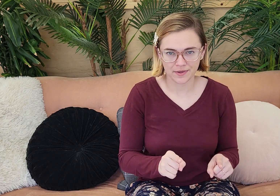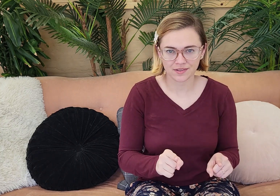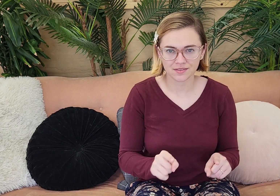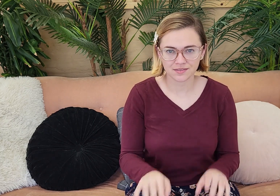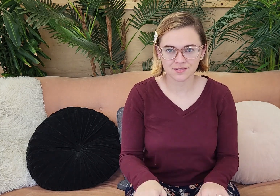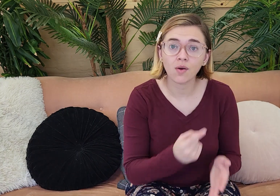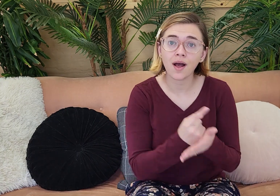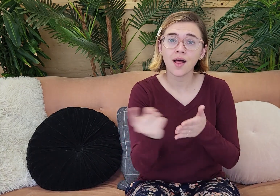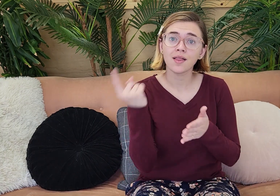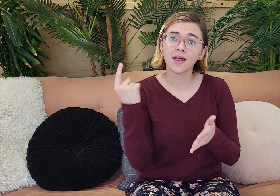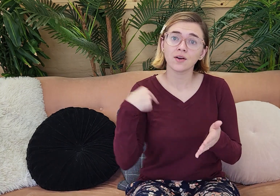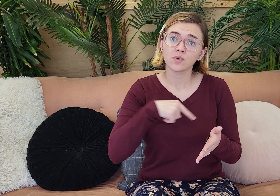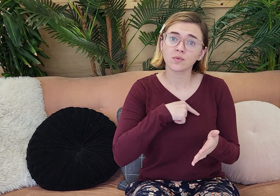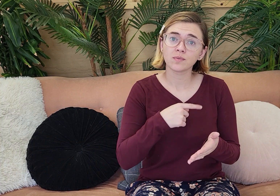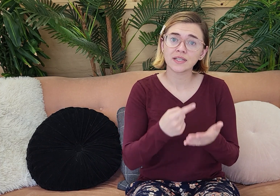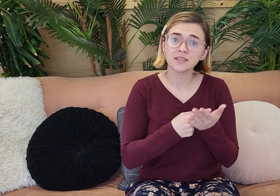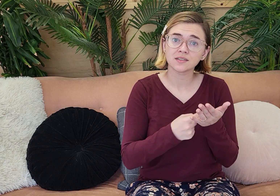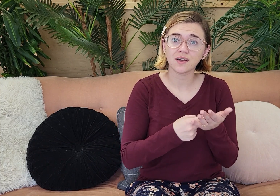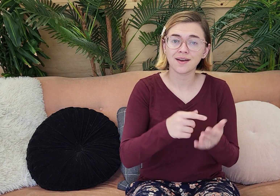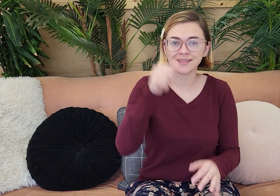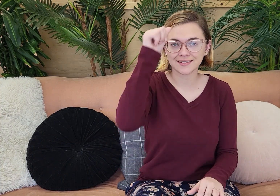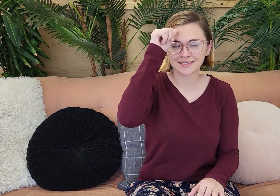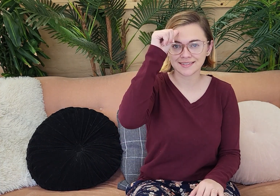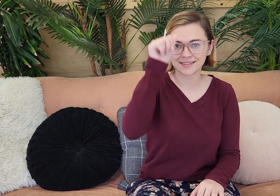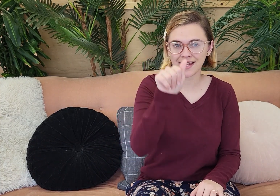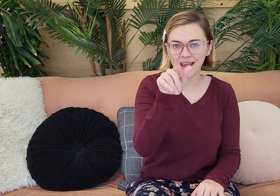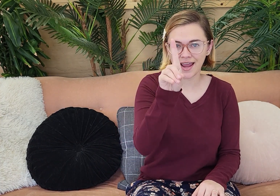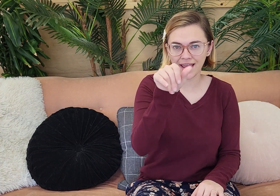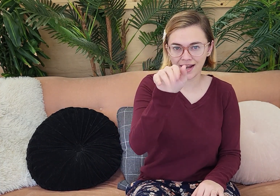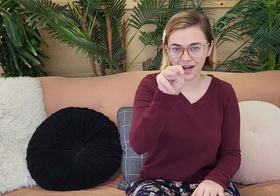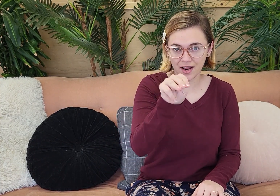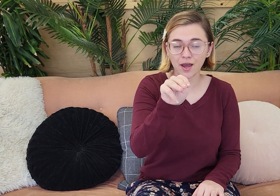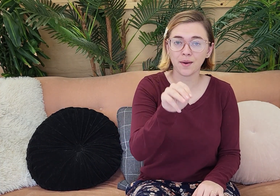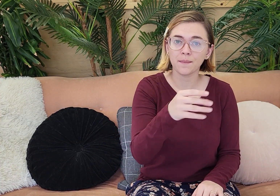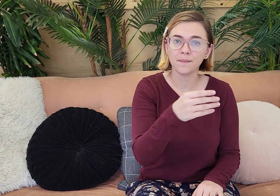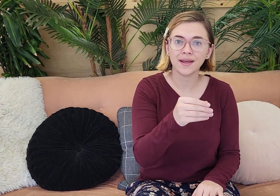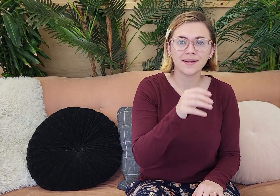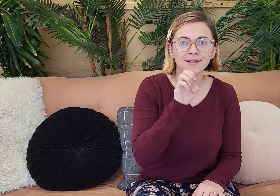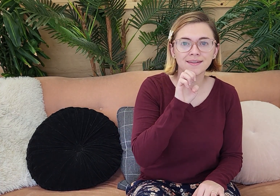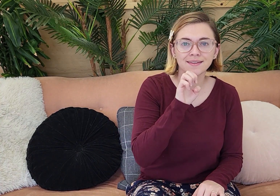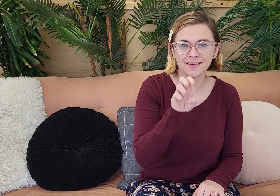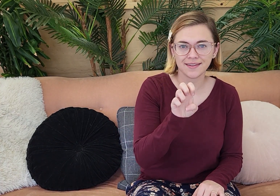sin that happened last week. We discussed about Adam and